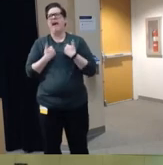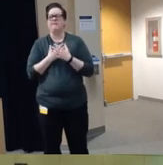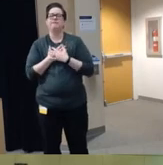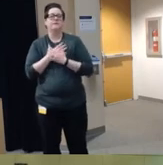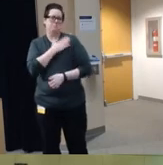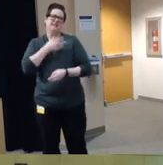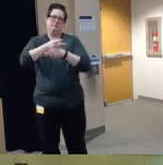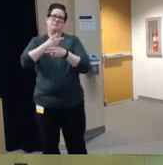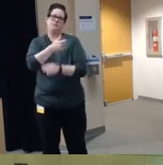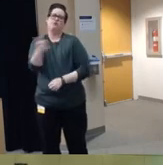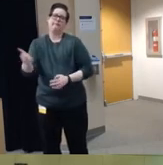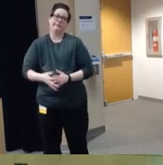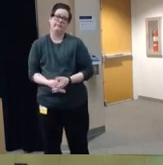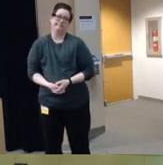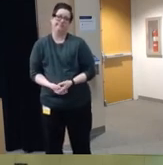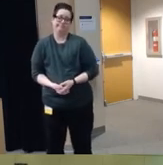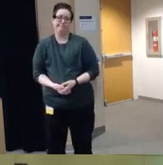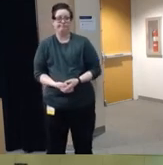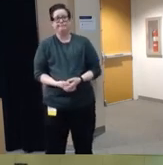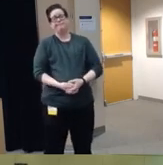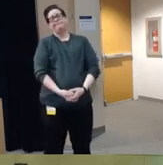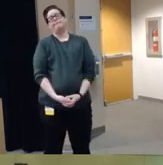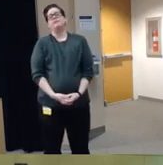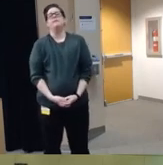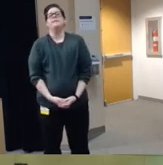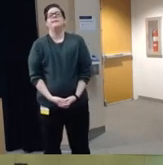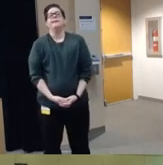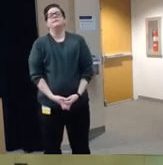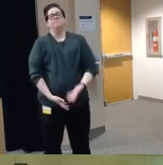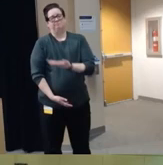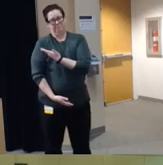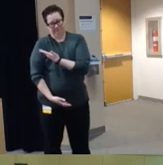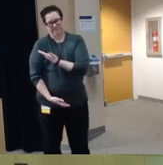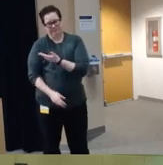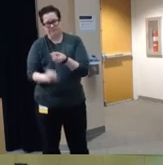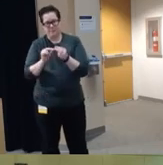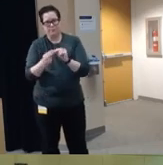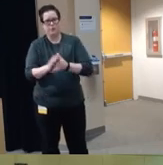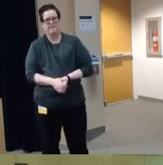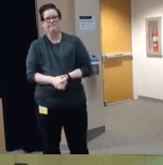care so jumping right in um looking at firearm deaths in